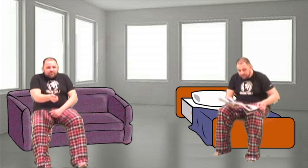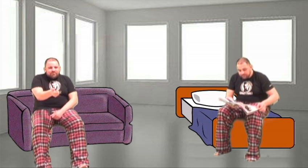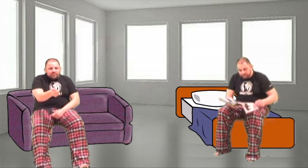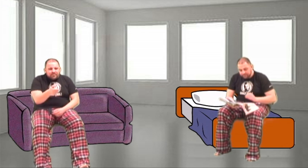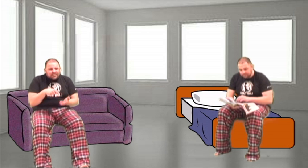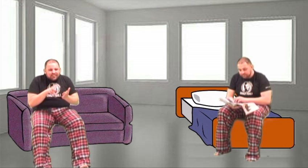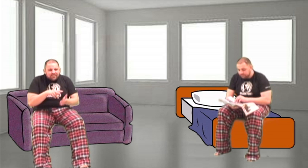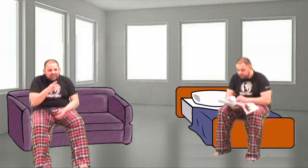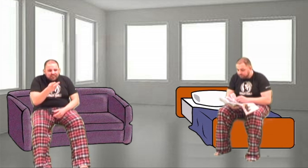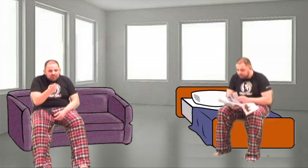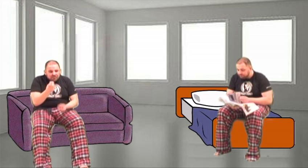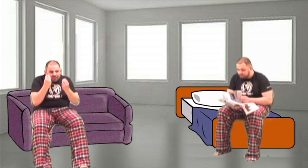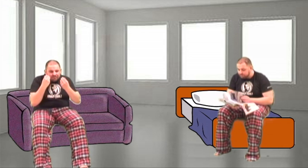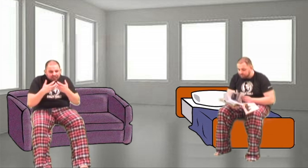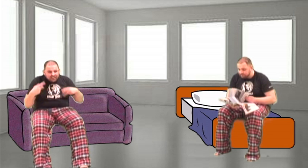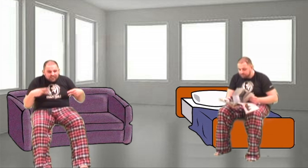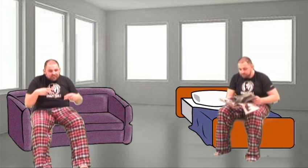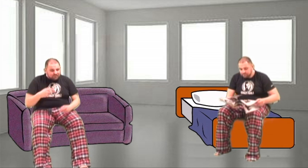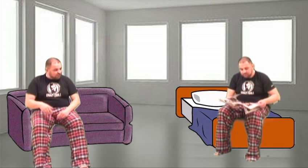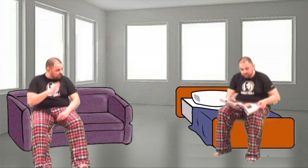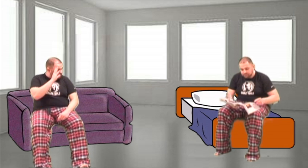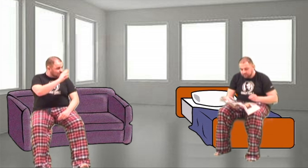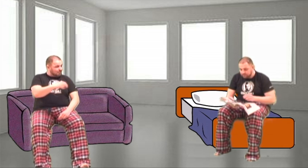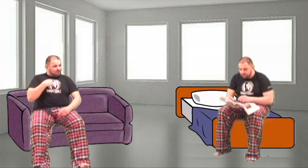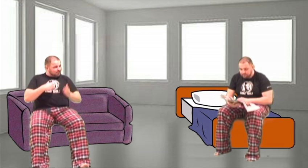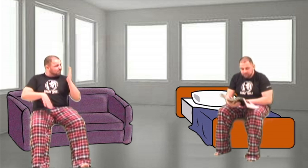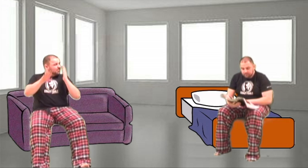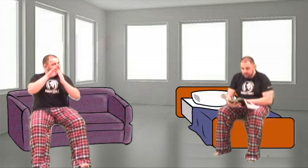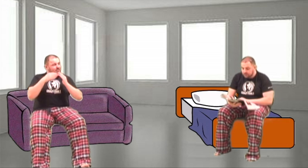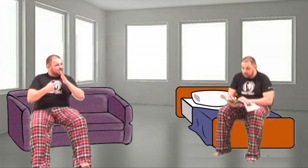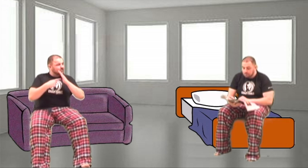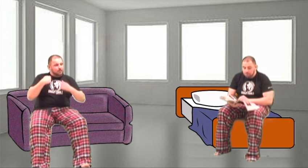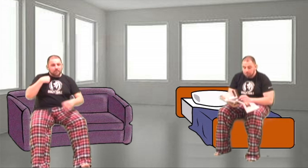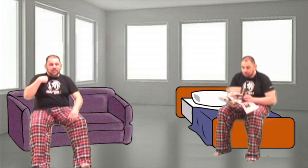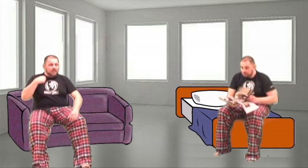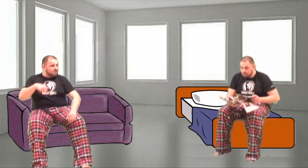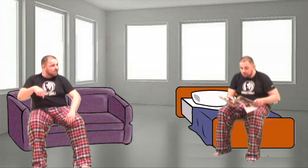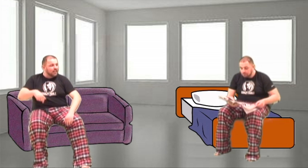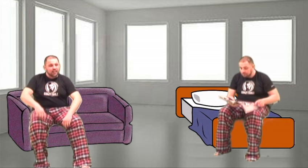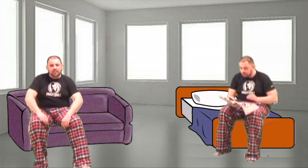Click to MTV so they can teach me how to dougie 'Cause in my castle I'm the freaking man